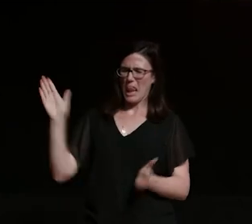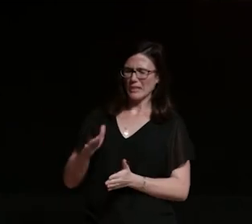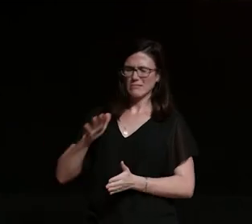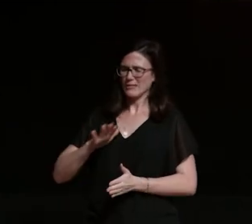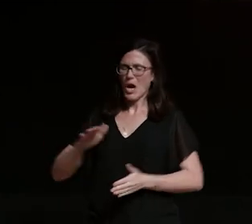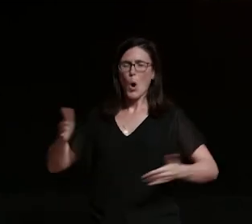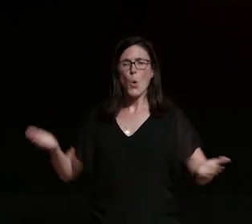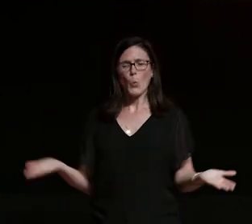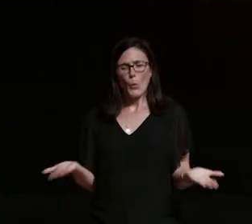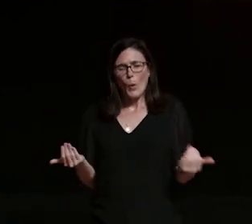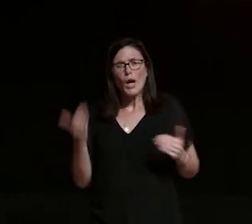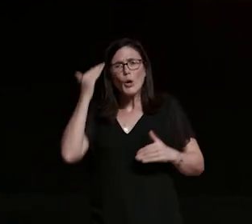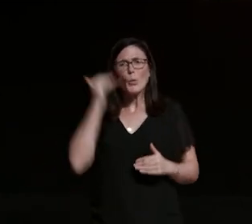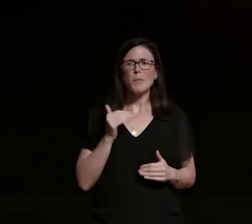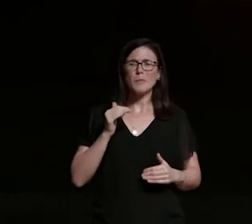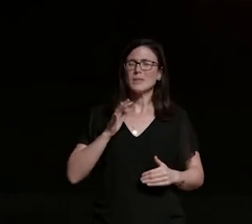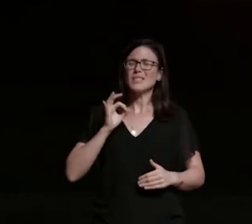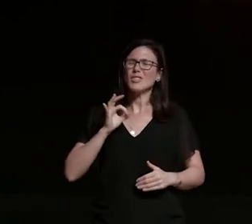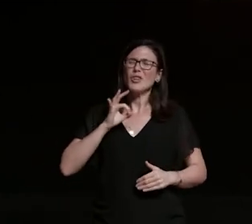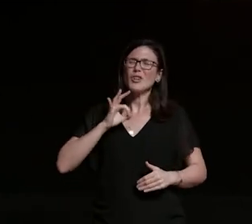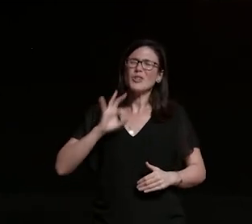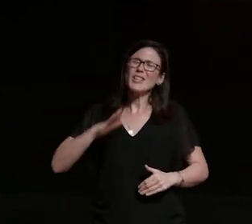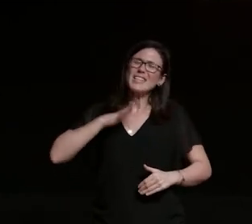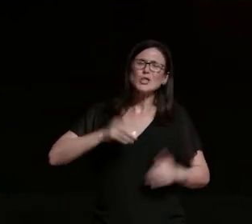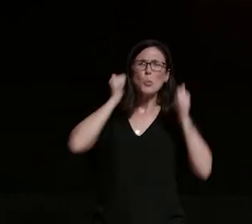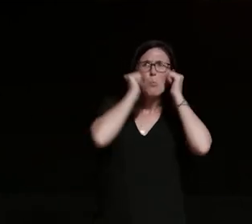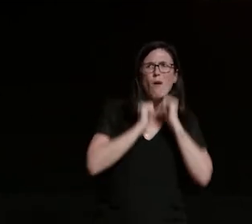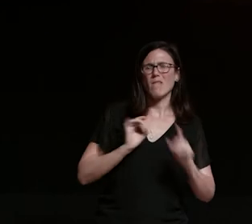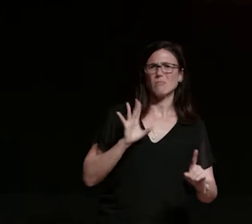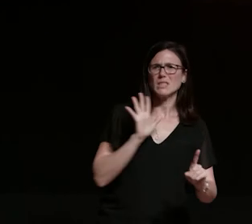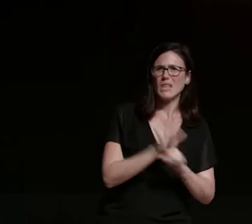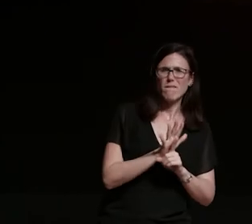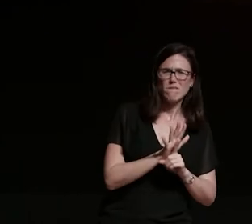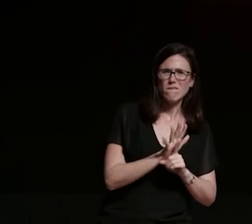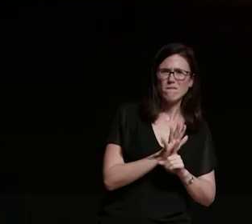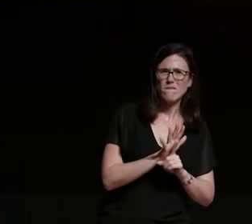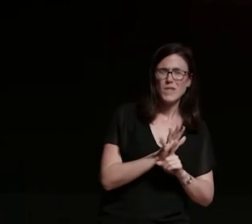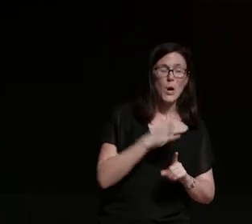prove themselves until we have more motorcycle women motorcycle clubs so glad to learn one